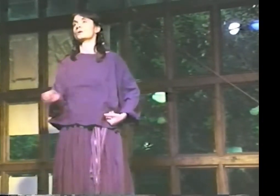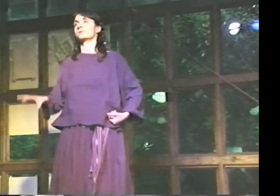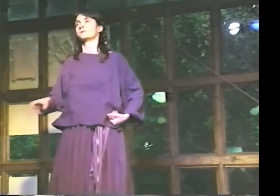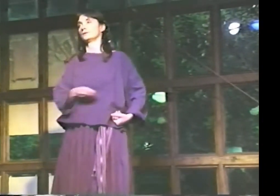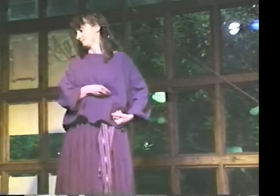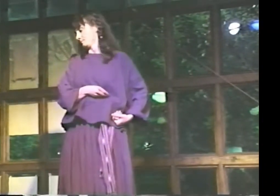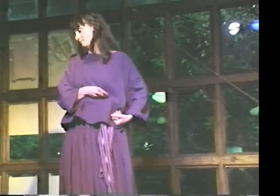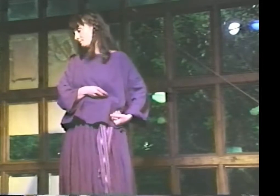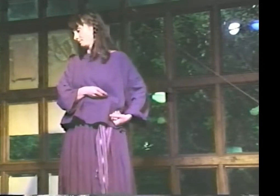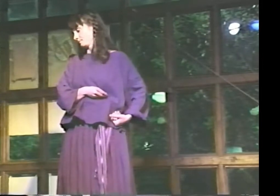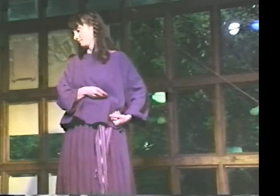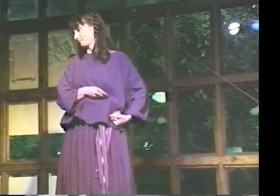CHOCOLATE.